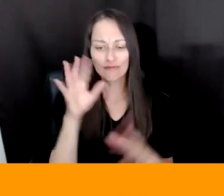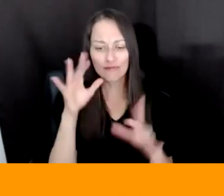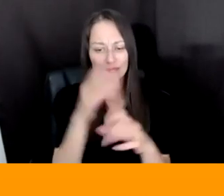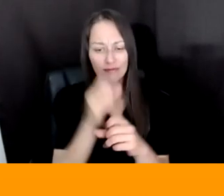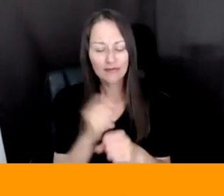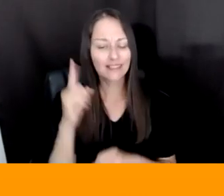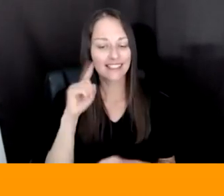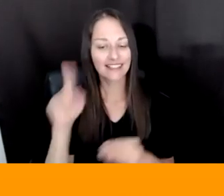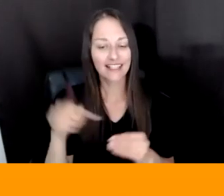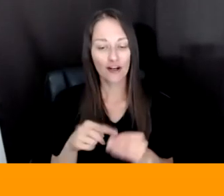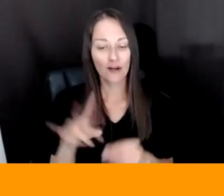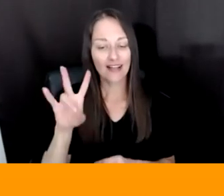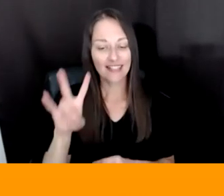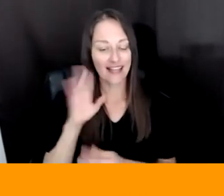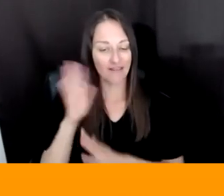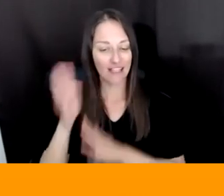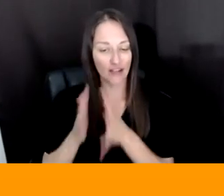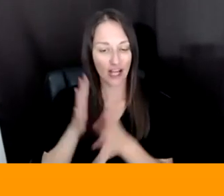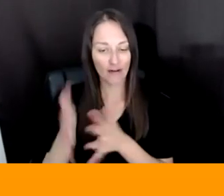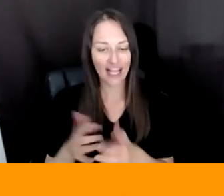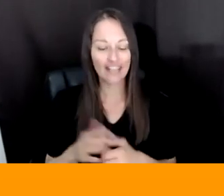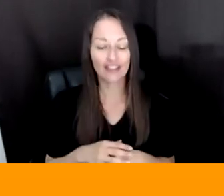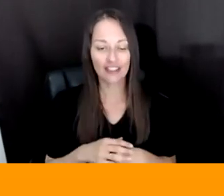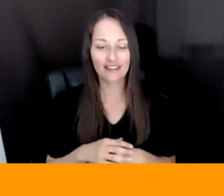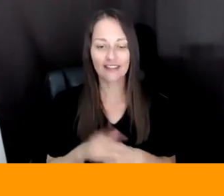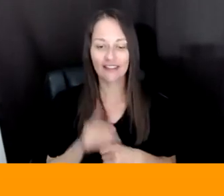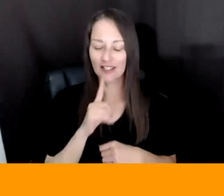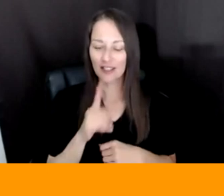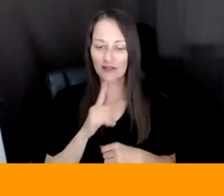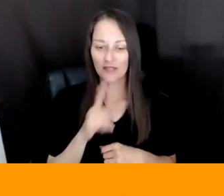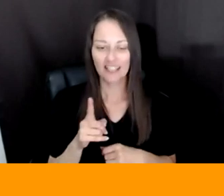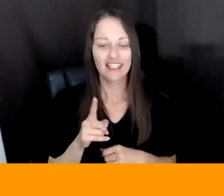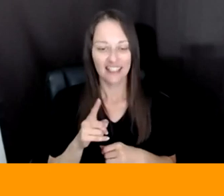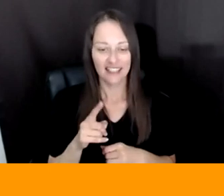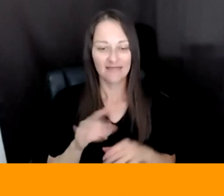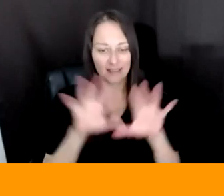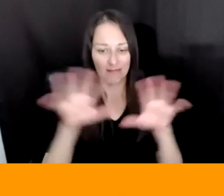BECAUSE THAT IS SUCH AN ENCOMPASSING IDEA. AND I'M WONDERING HOW THAT CHANGES YOUR